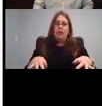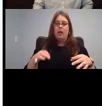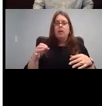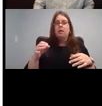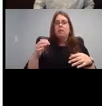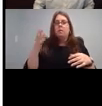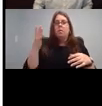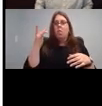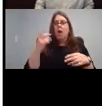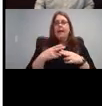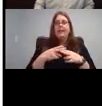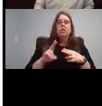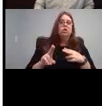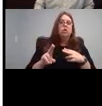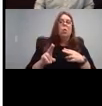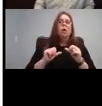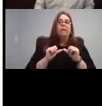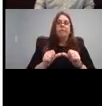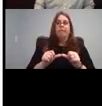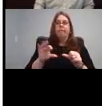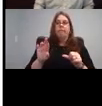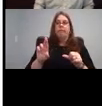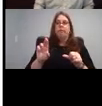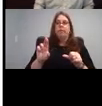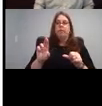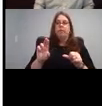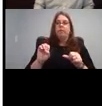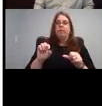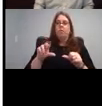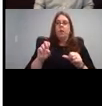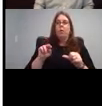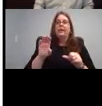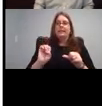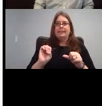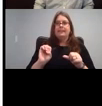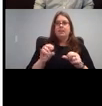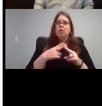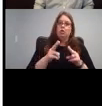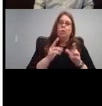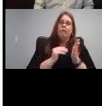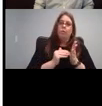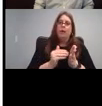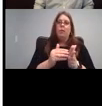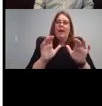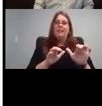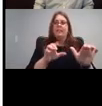might actually be more effective than longer sit down sessions working on speech. And it helps you figure out what might be